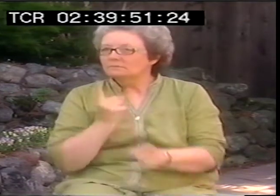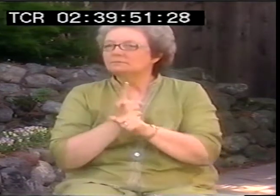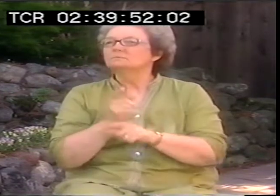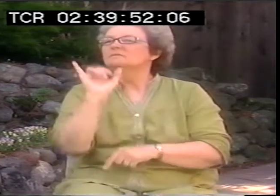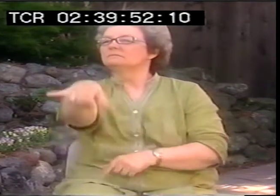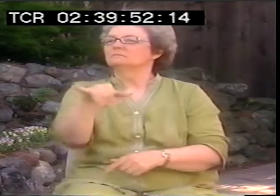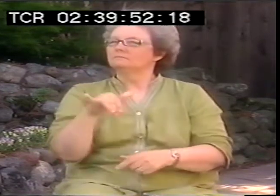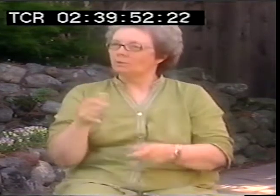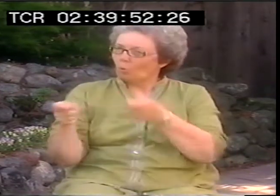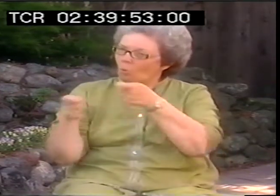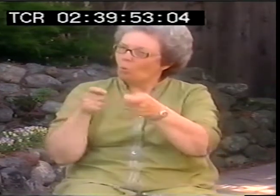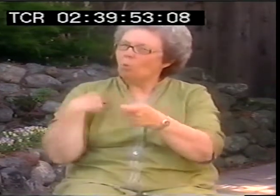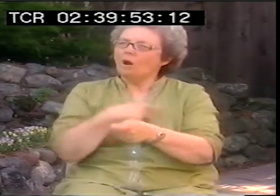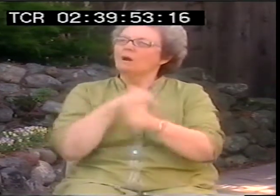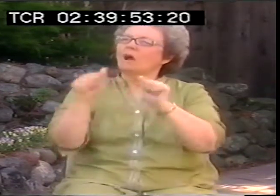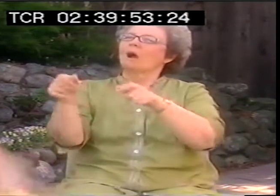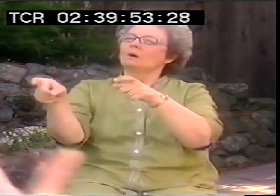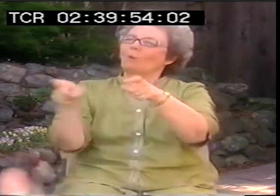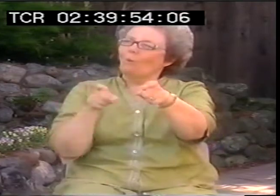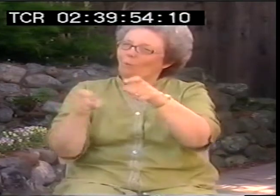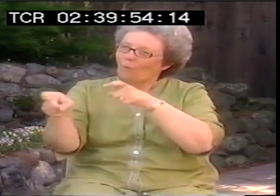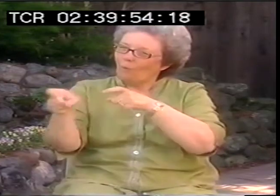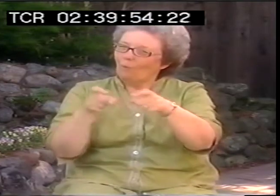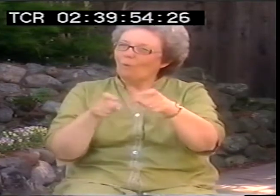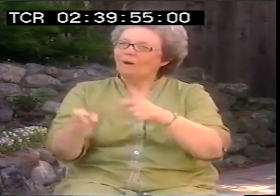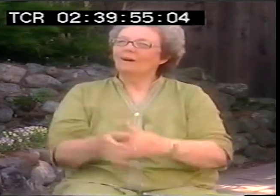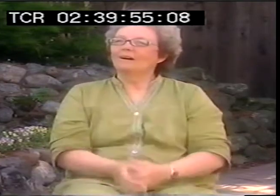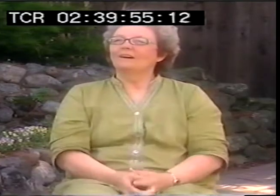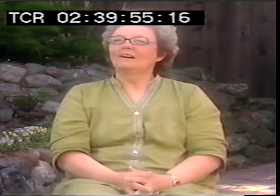Right, yeah, control the audience through the music. Mm-hmm.